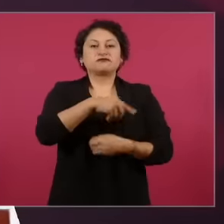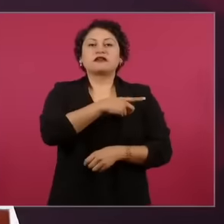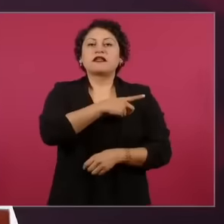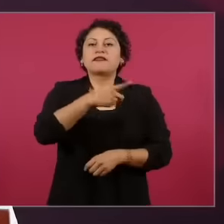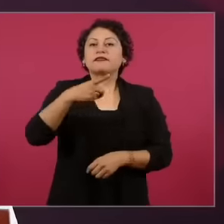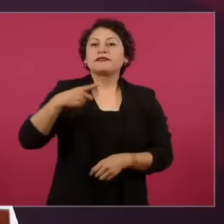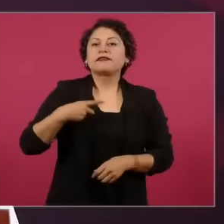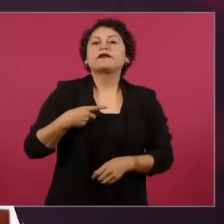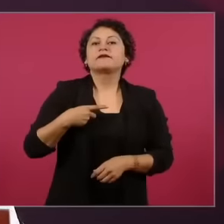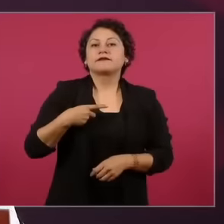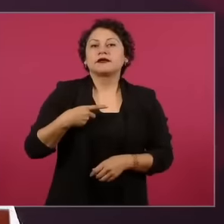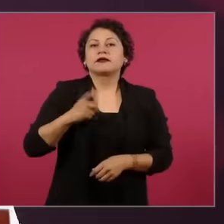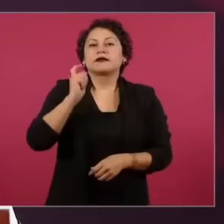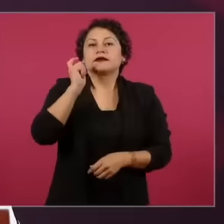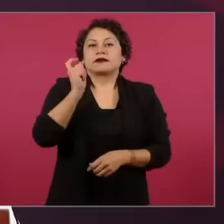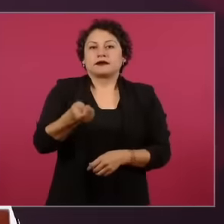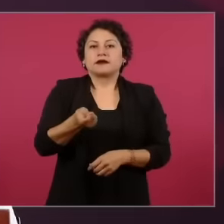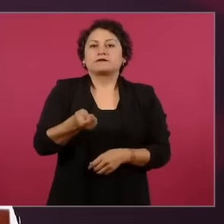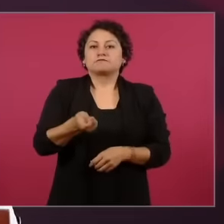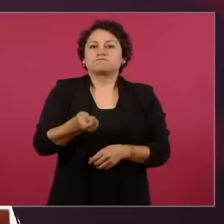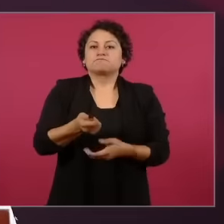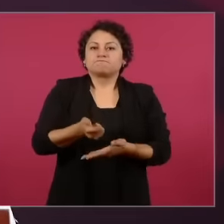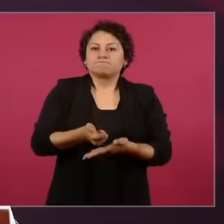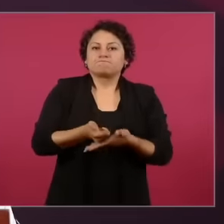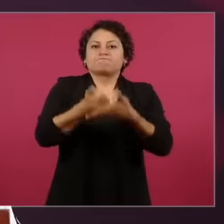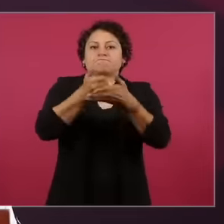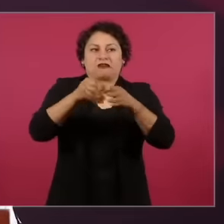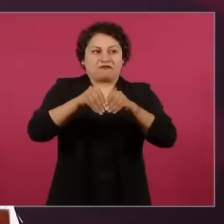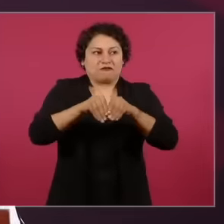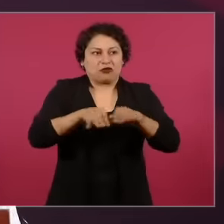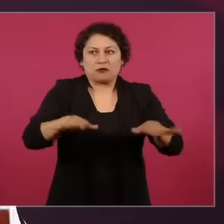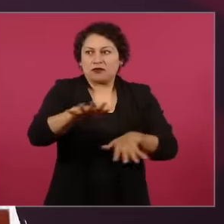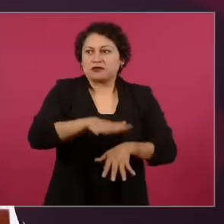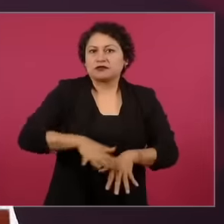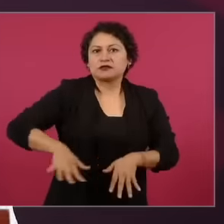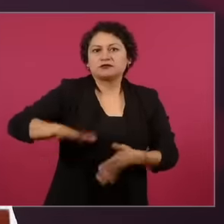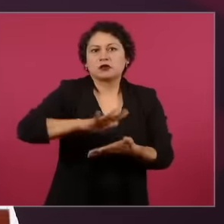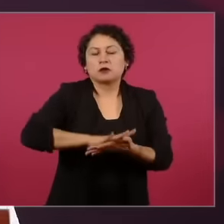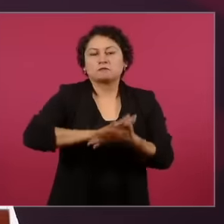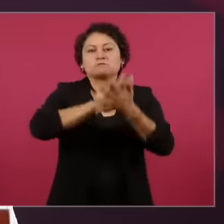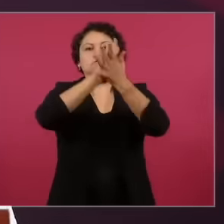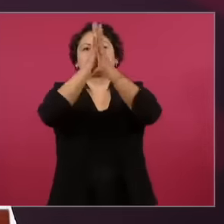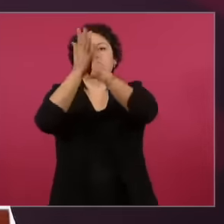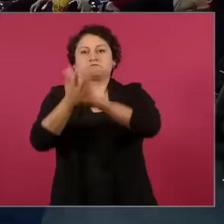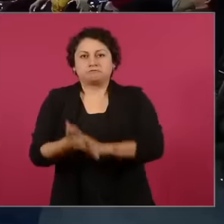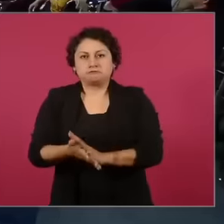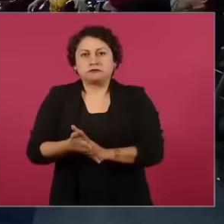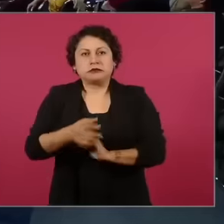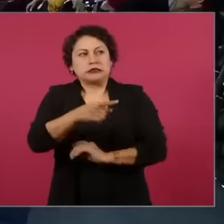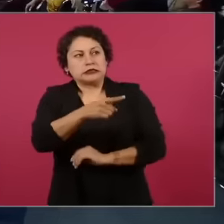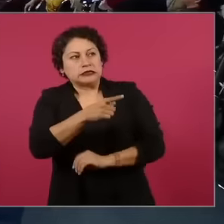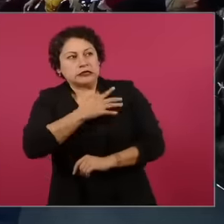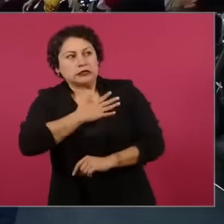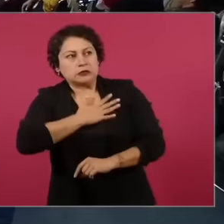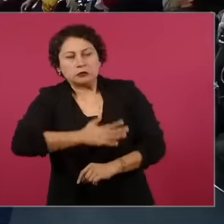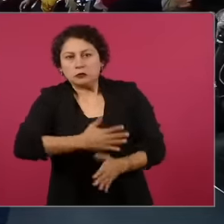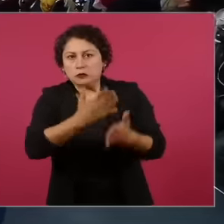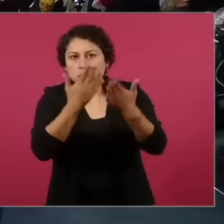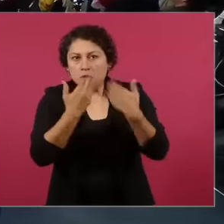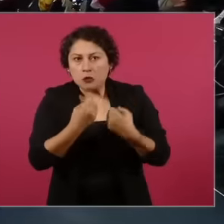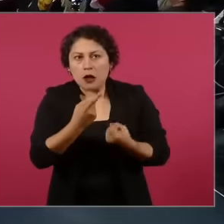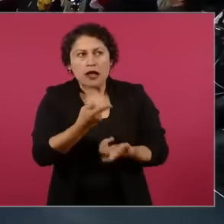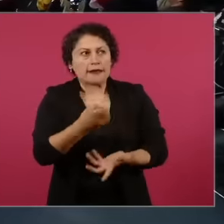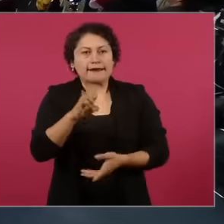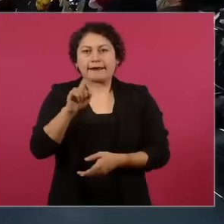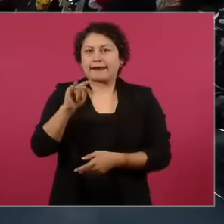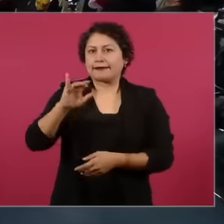unjust and legitimate, illegal or immoral realities, that is, we must aspire as